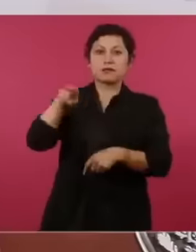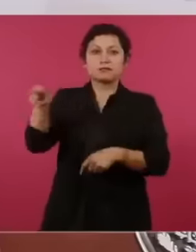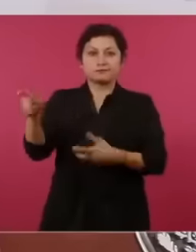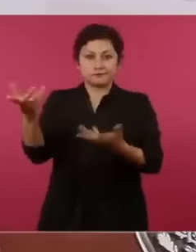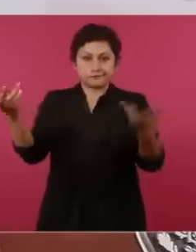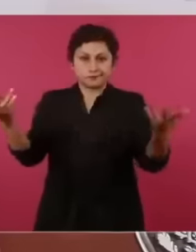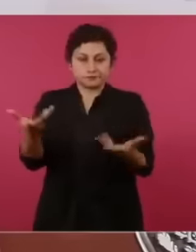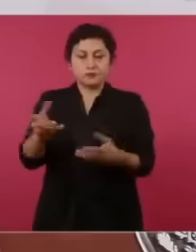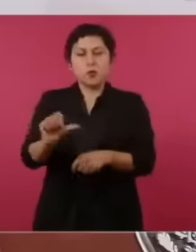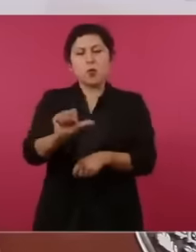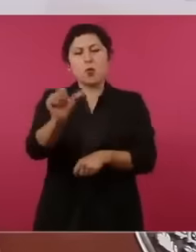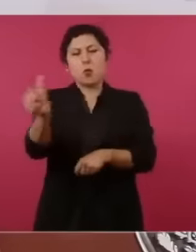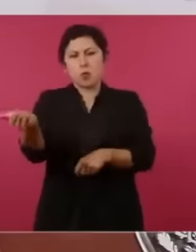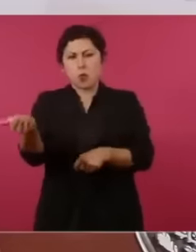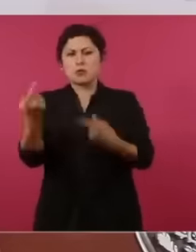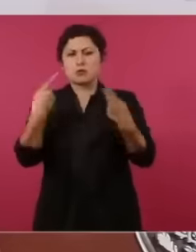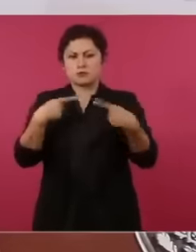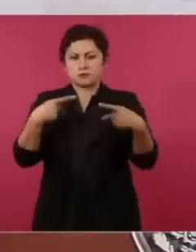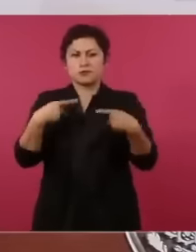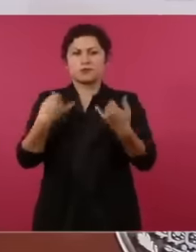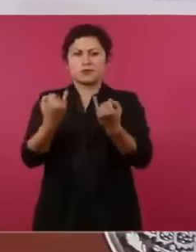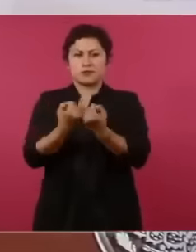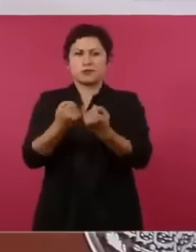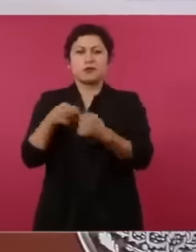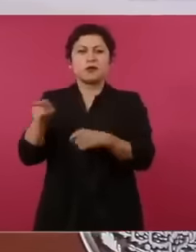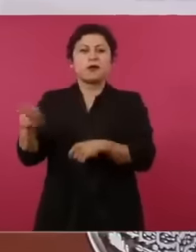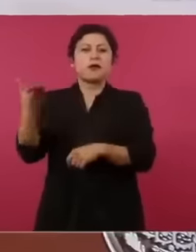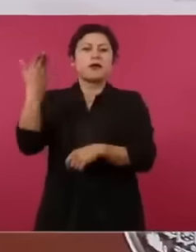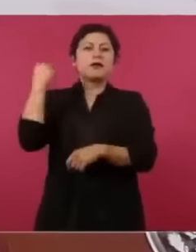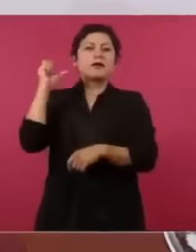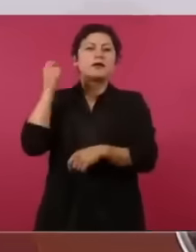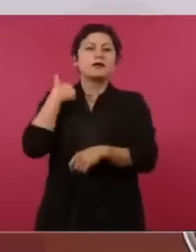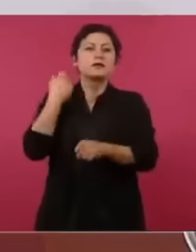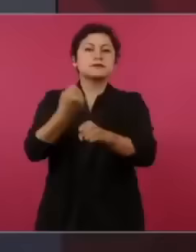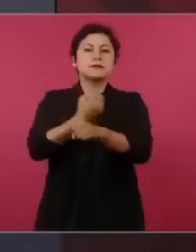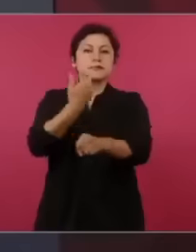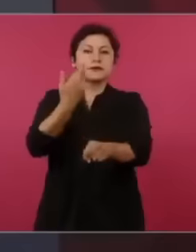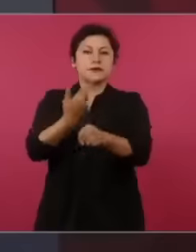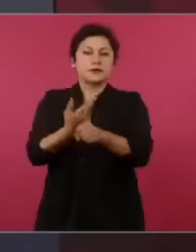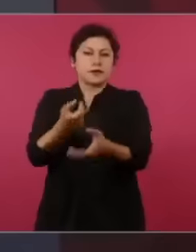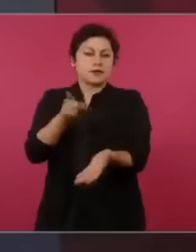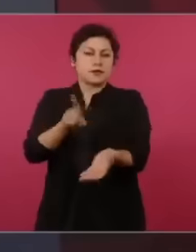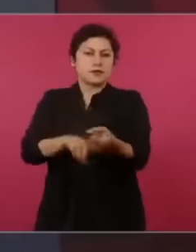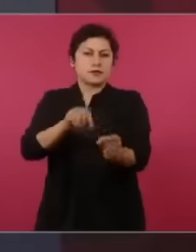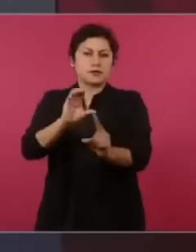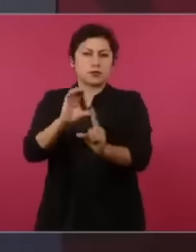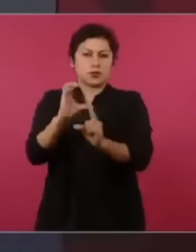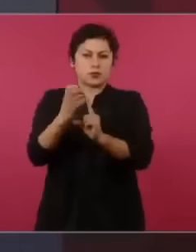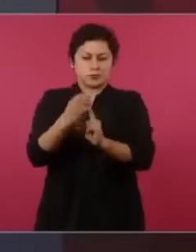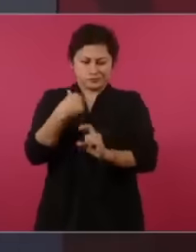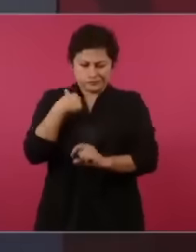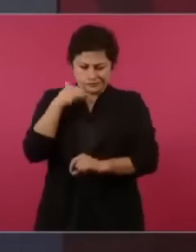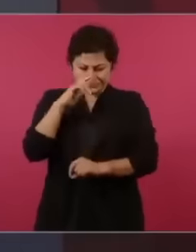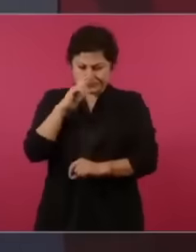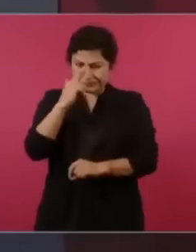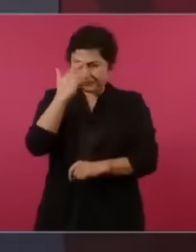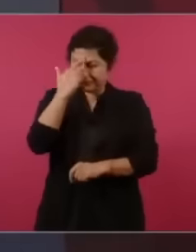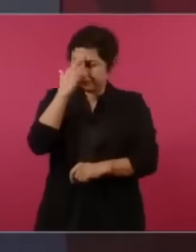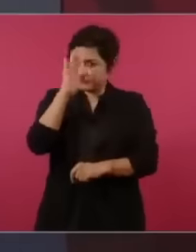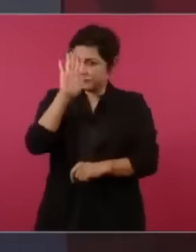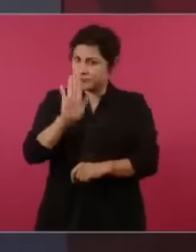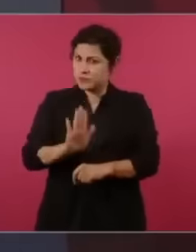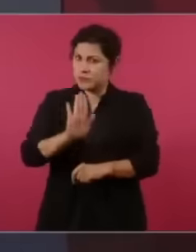others, he was secretary of this commission if I remember correctly and we can